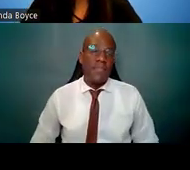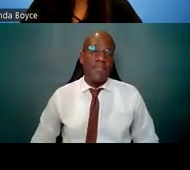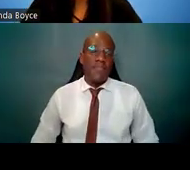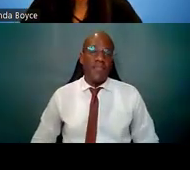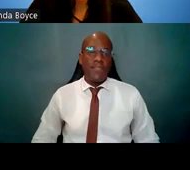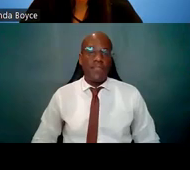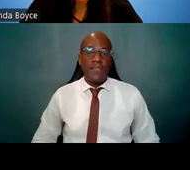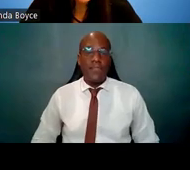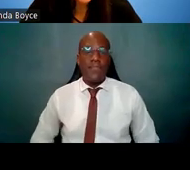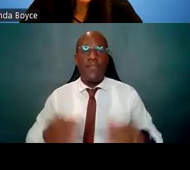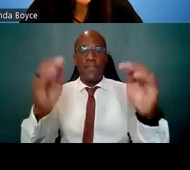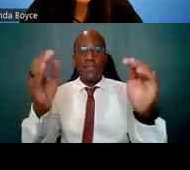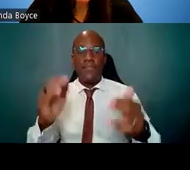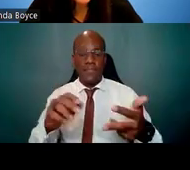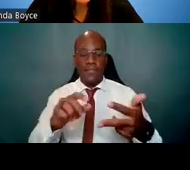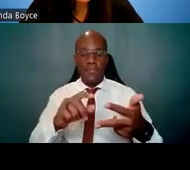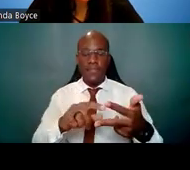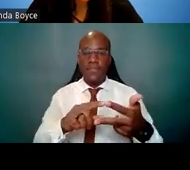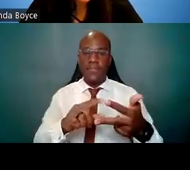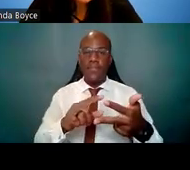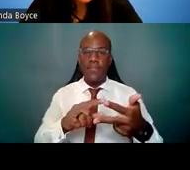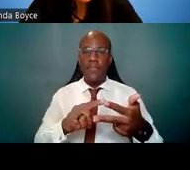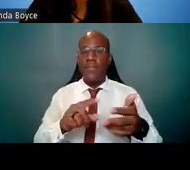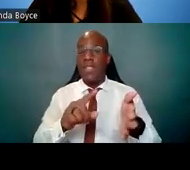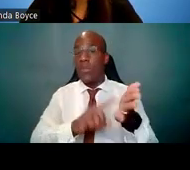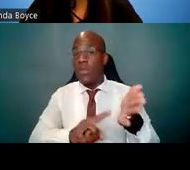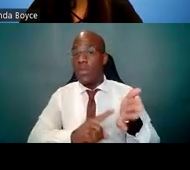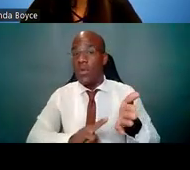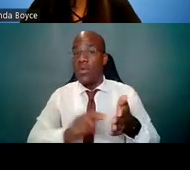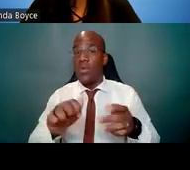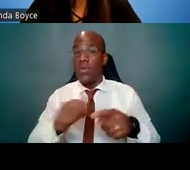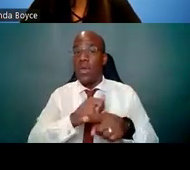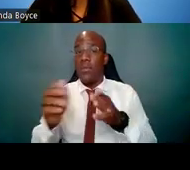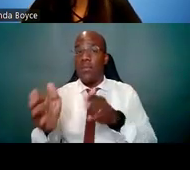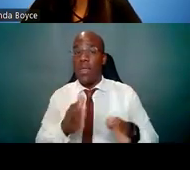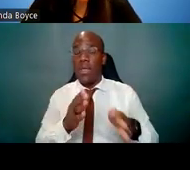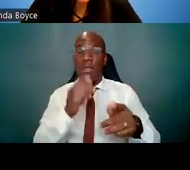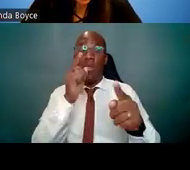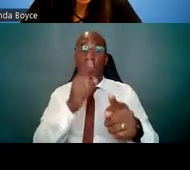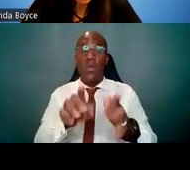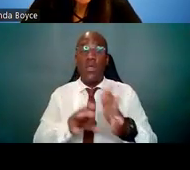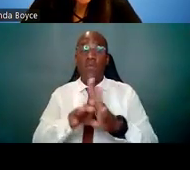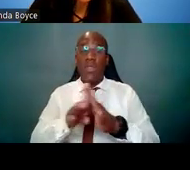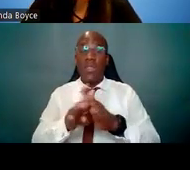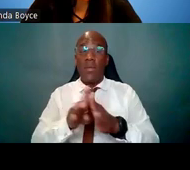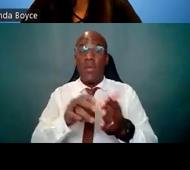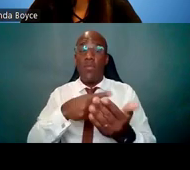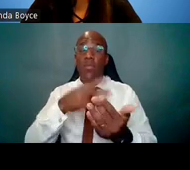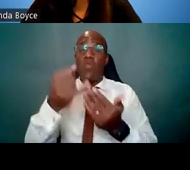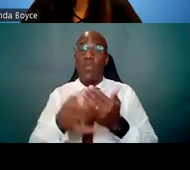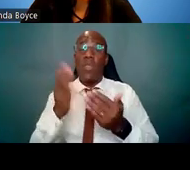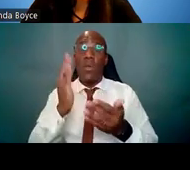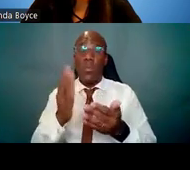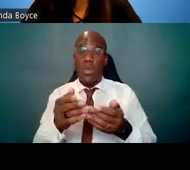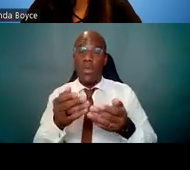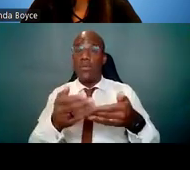Next is the research training plan. The goal is to develop a project that will result in publications, provide you with new skills,